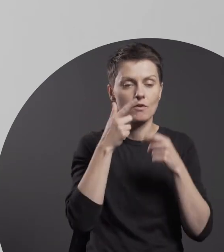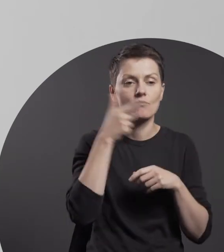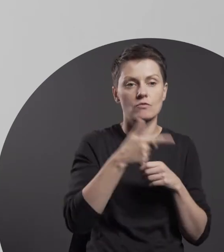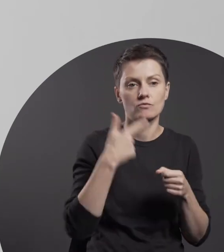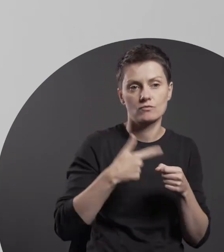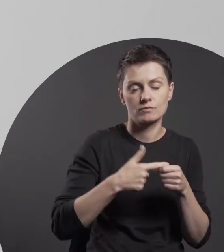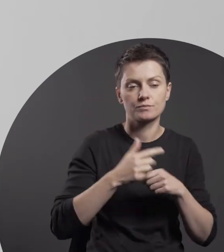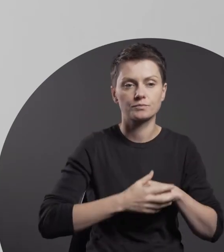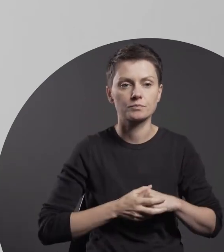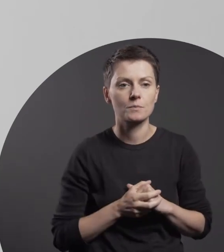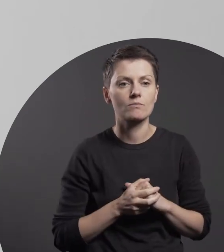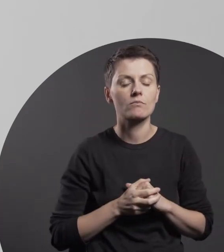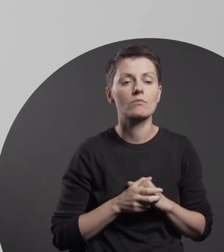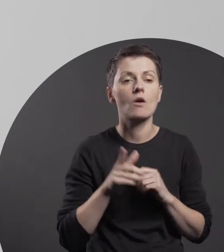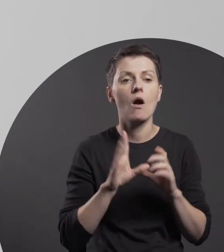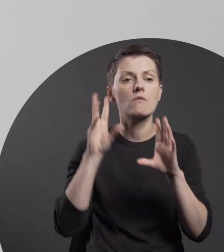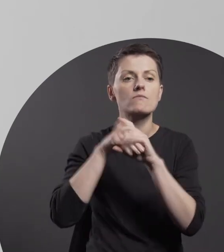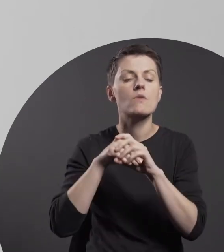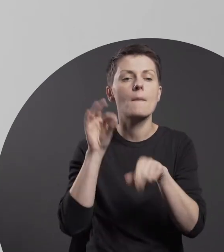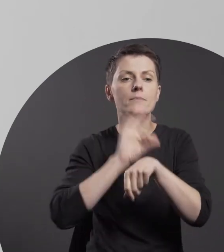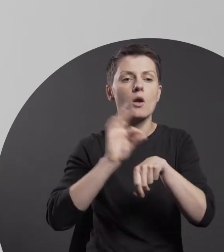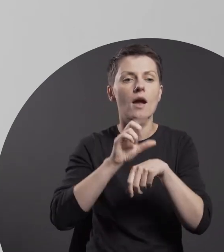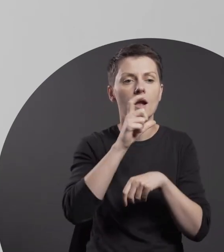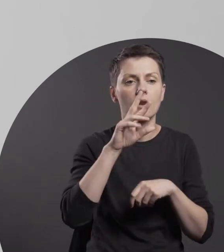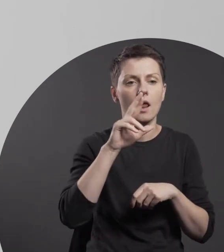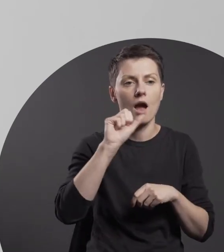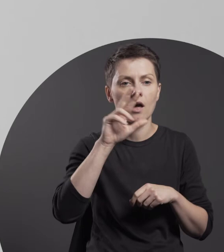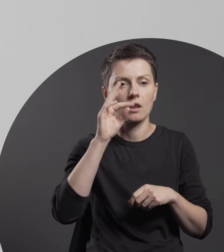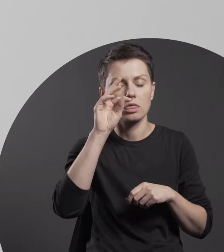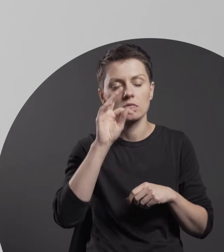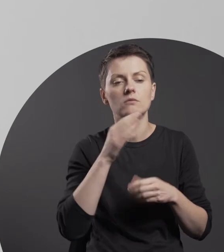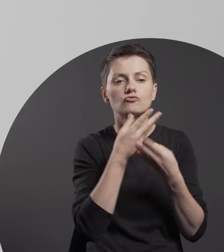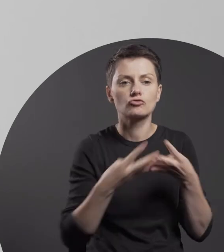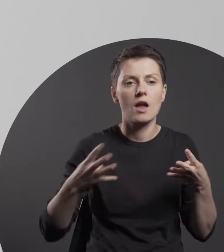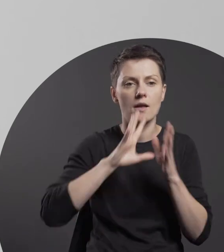within the remit of the “CreArt. Network of Cities for Artistic Creation” programme,